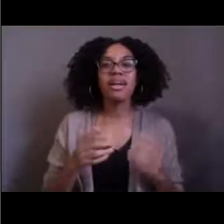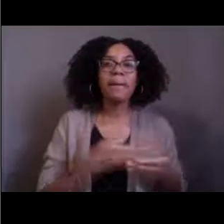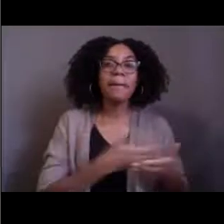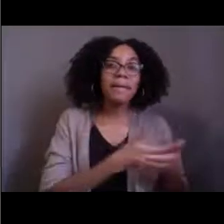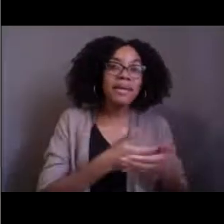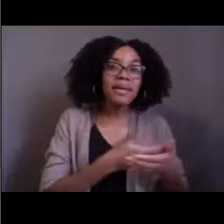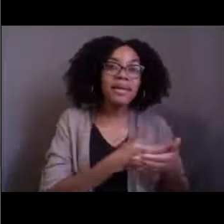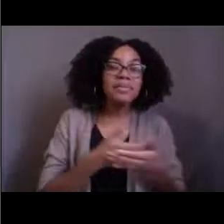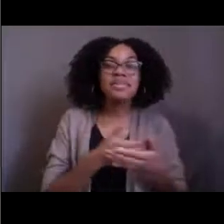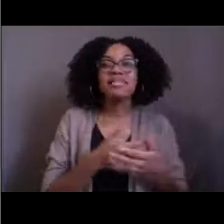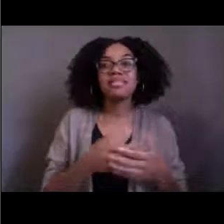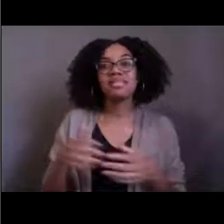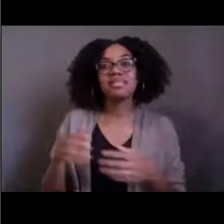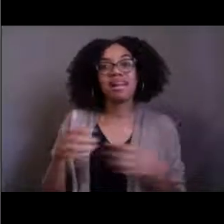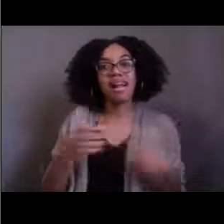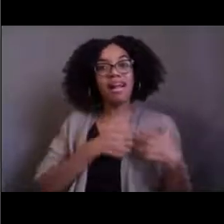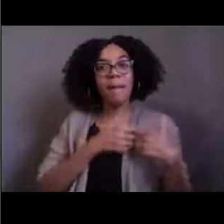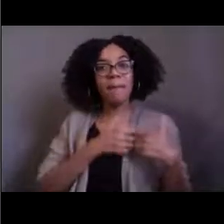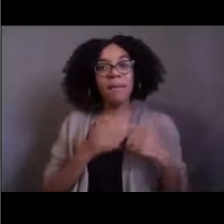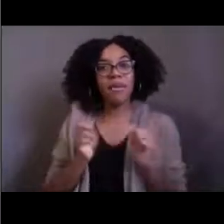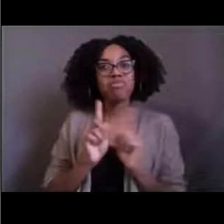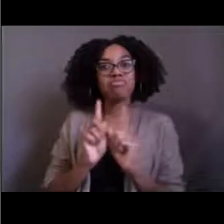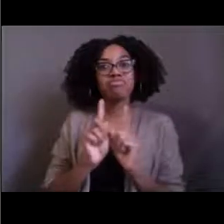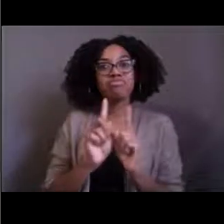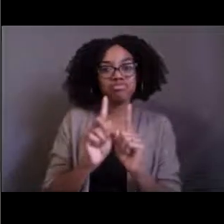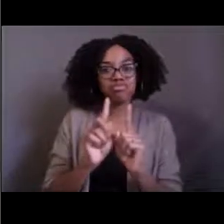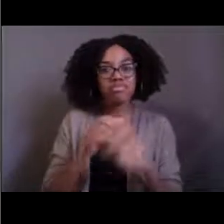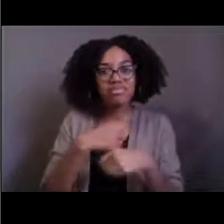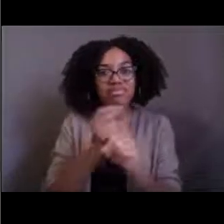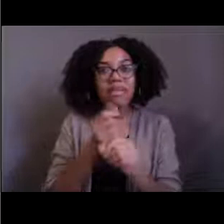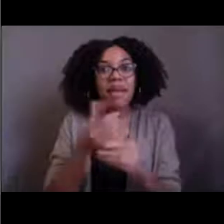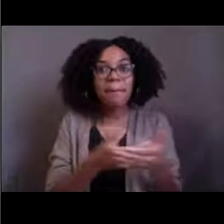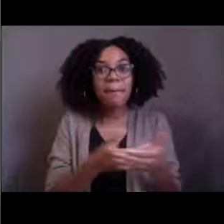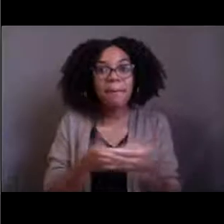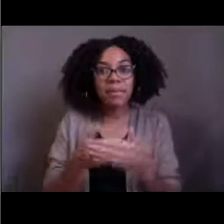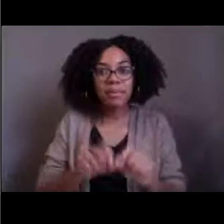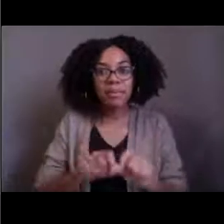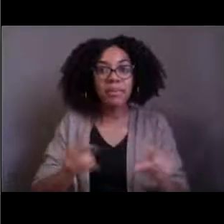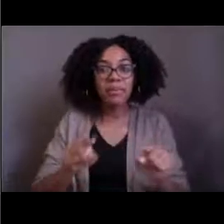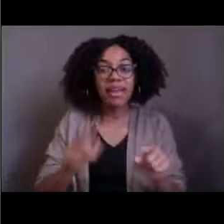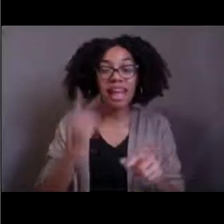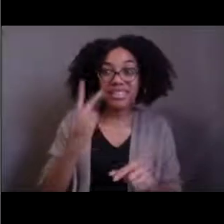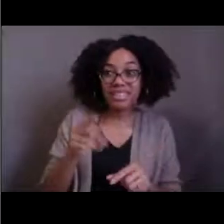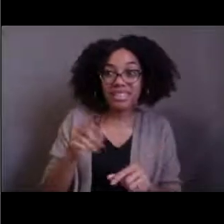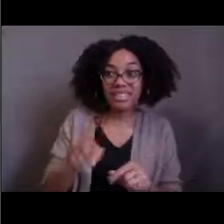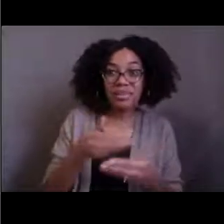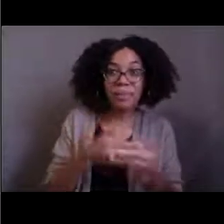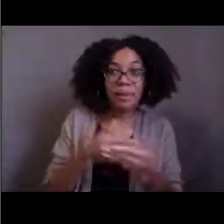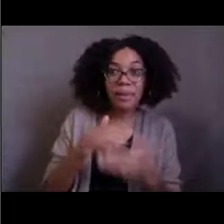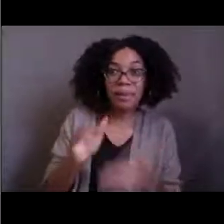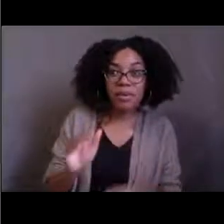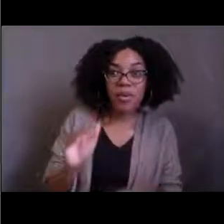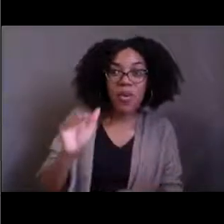and how an animal grows from a baby up to an adult so that we can learn more about those ecosystems,